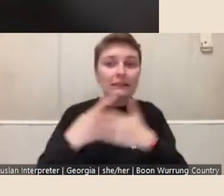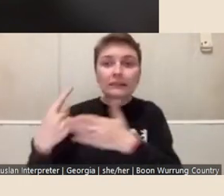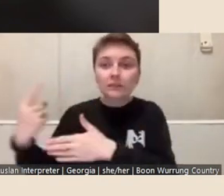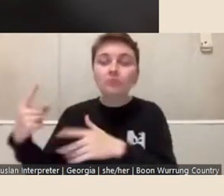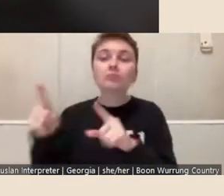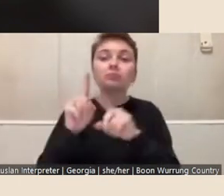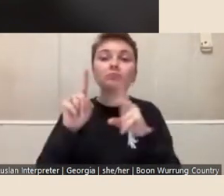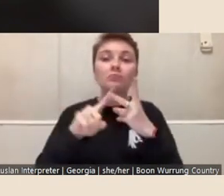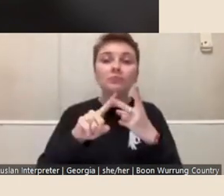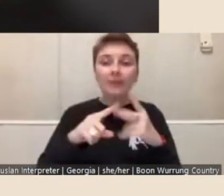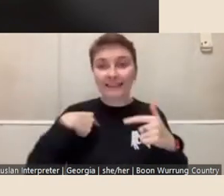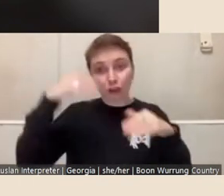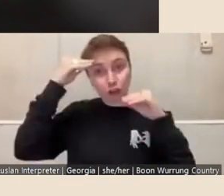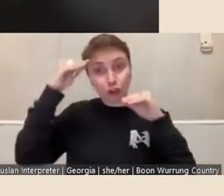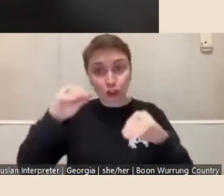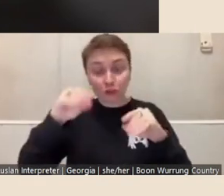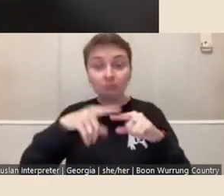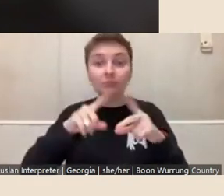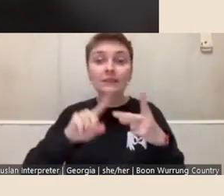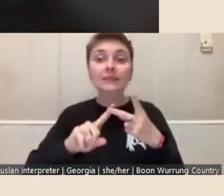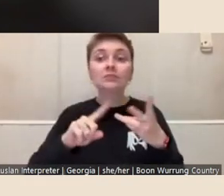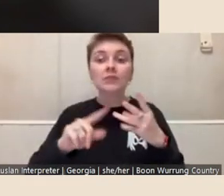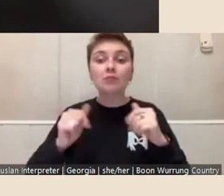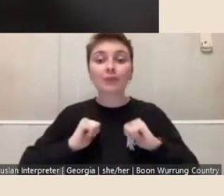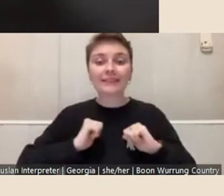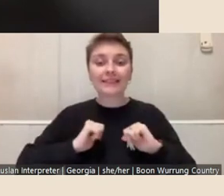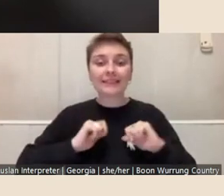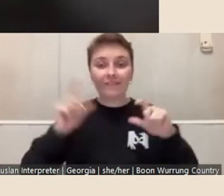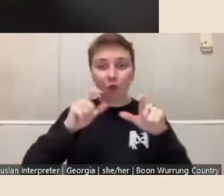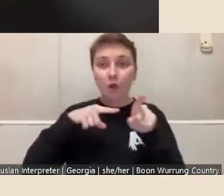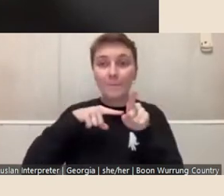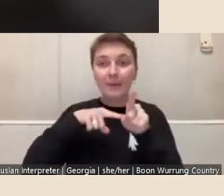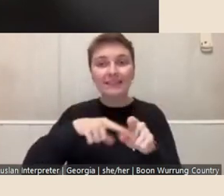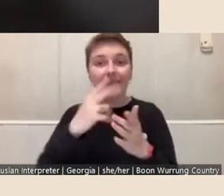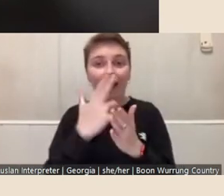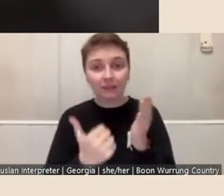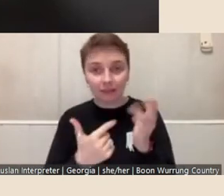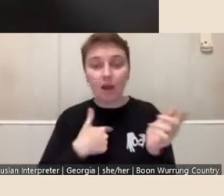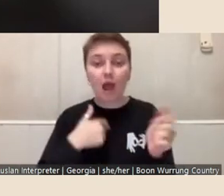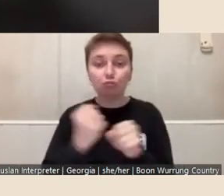I'm also a practicing photo-based artist, and I produce my artwork in the studio.